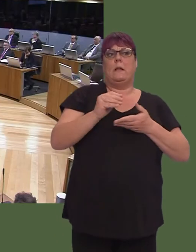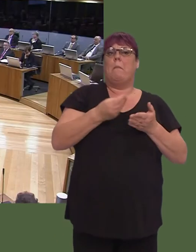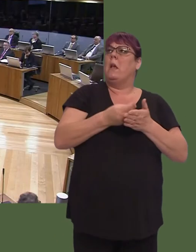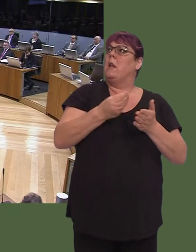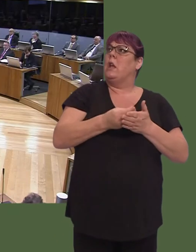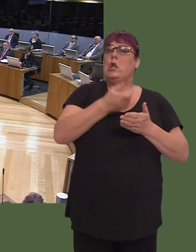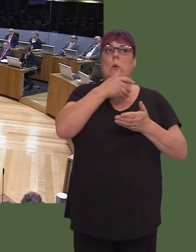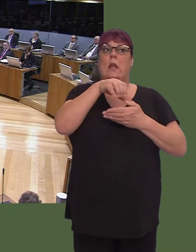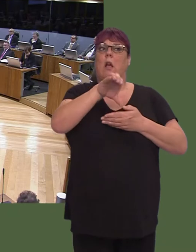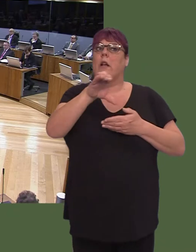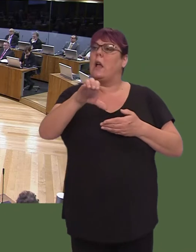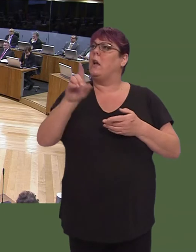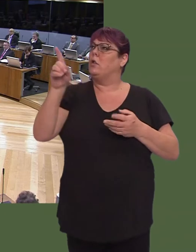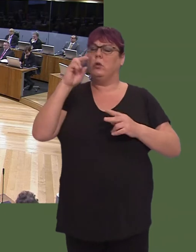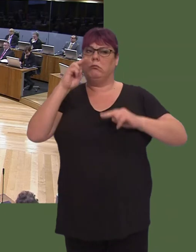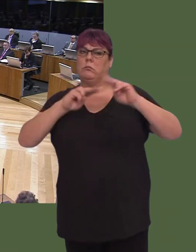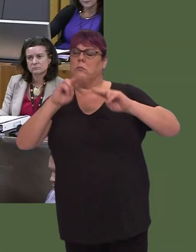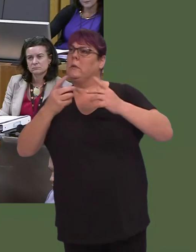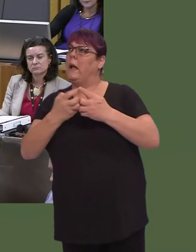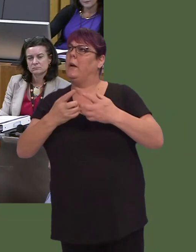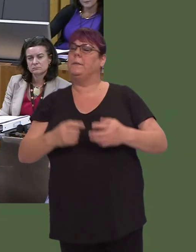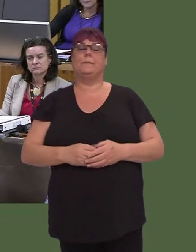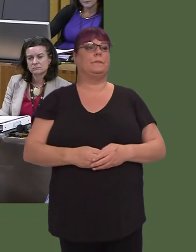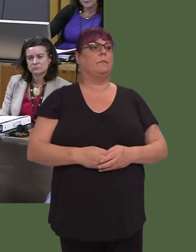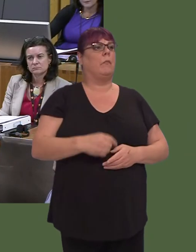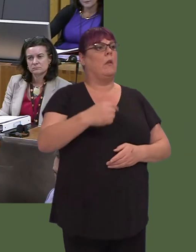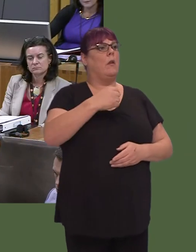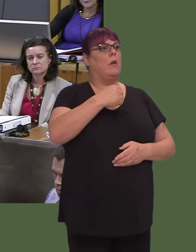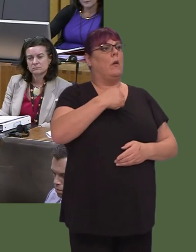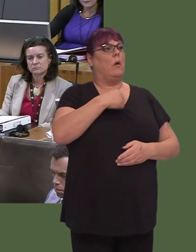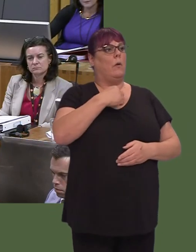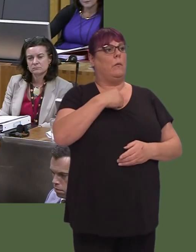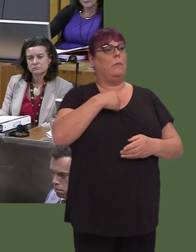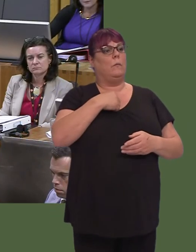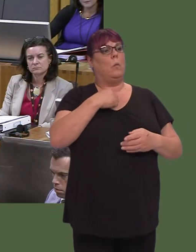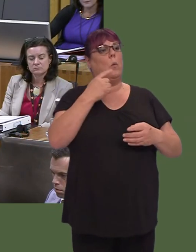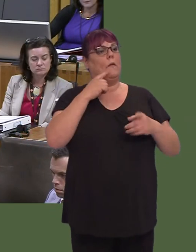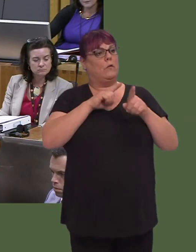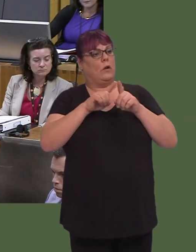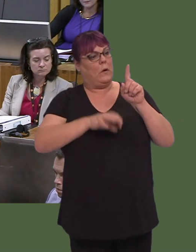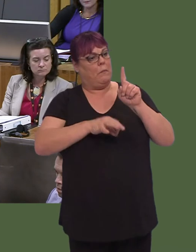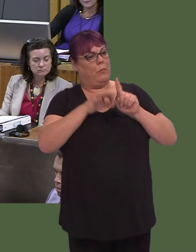Carwyn Jones AM: We regularly publish our spend over £25,000 to improve the transparency of how public funds are used.